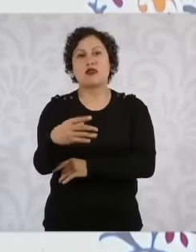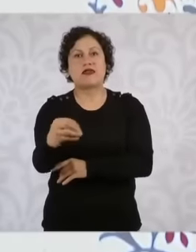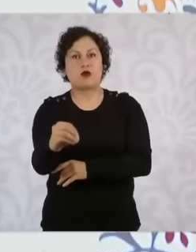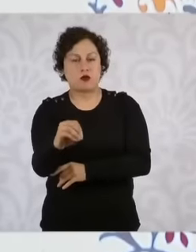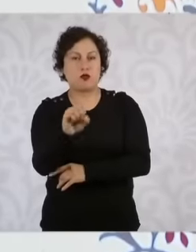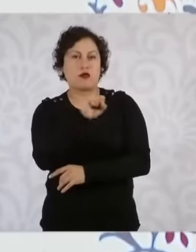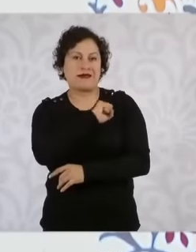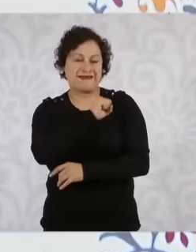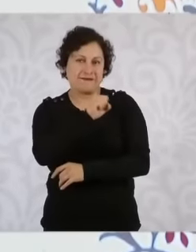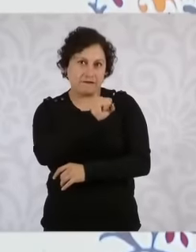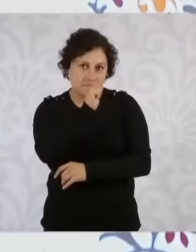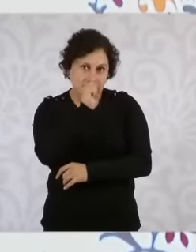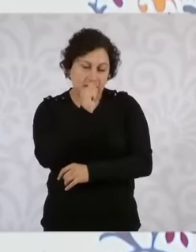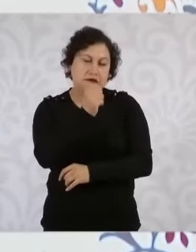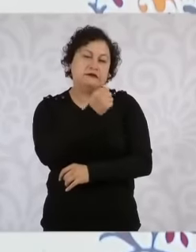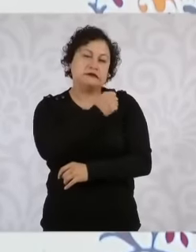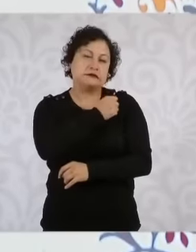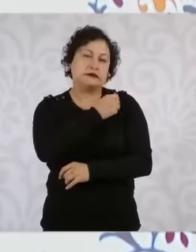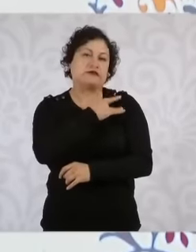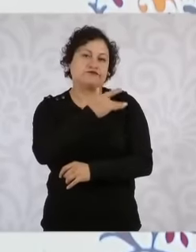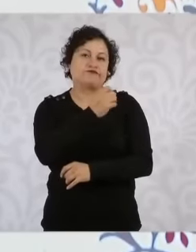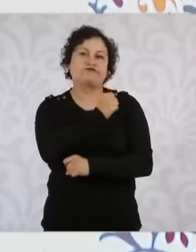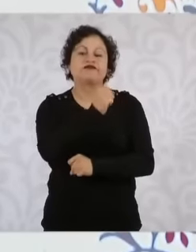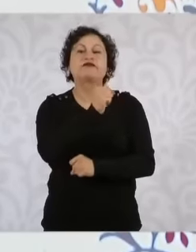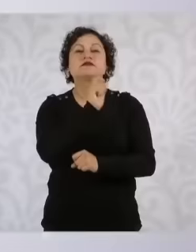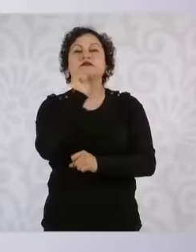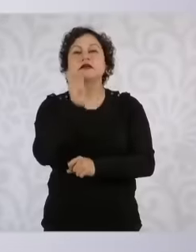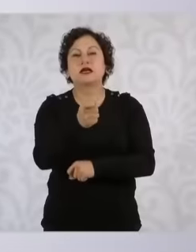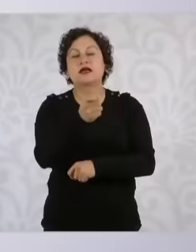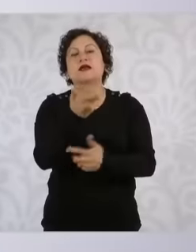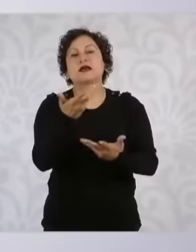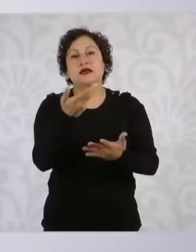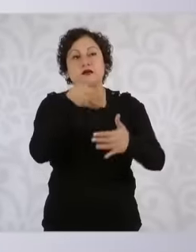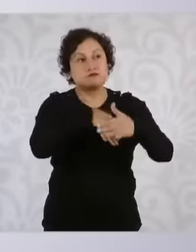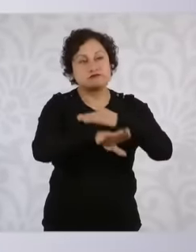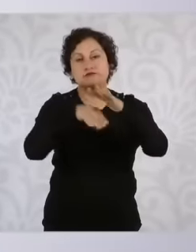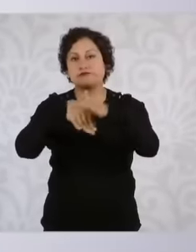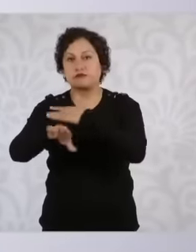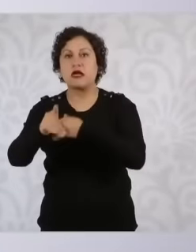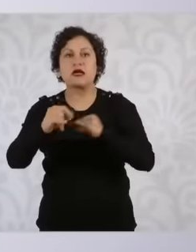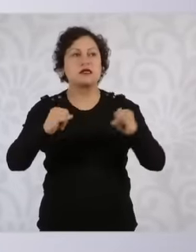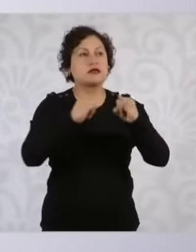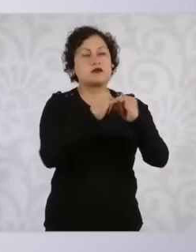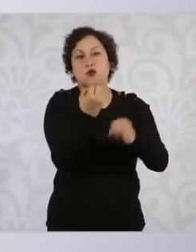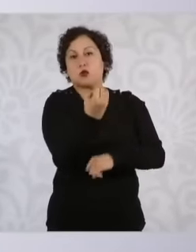hemodynamic rooms that They were opened on a sectoral basis, no longer by institution. The same has been